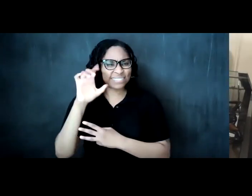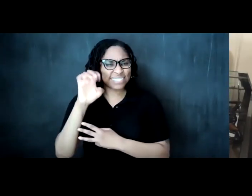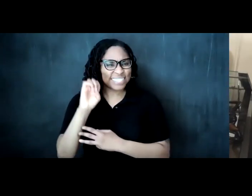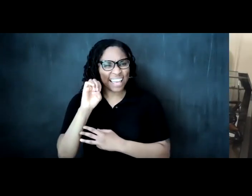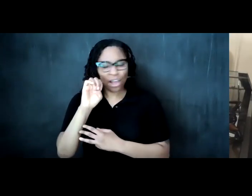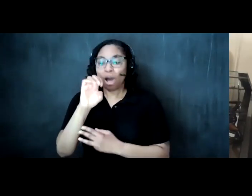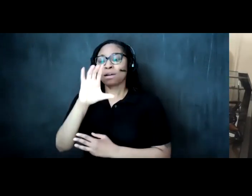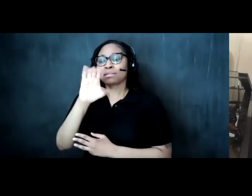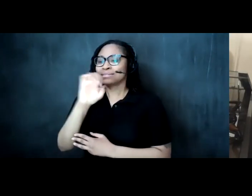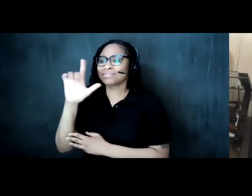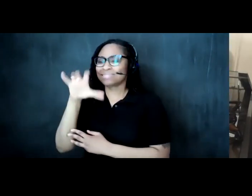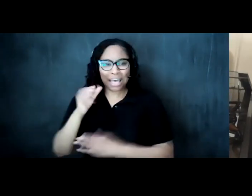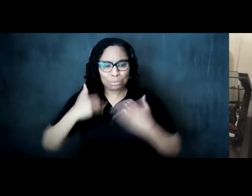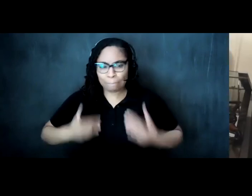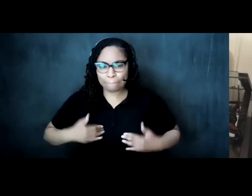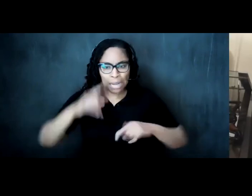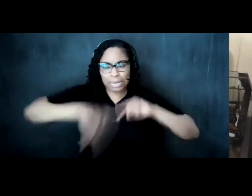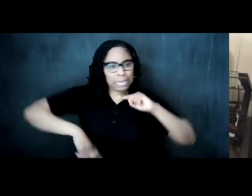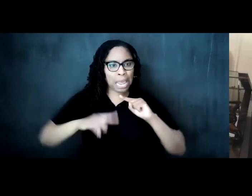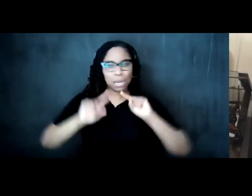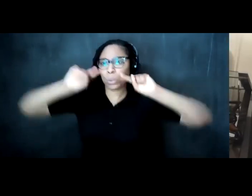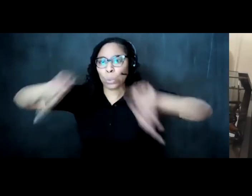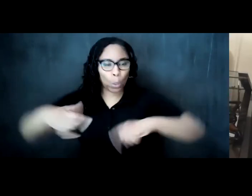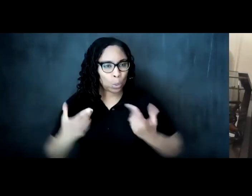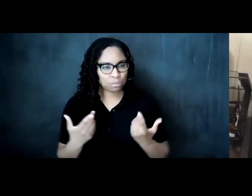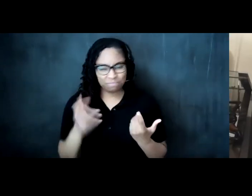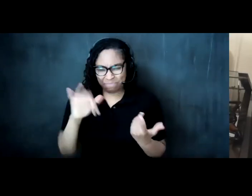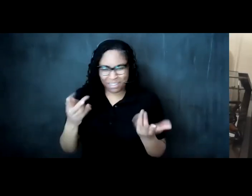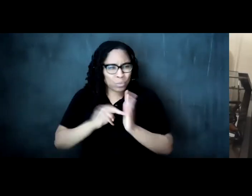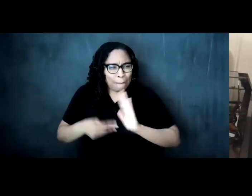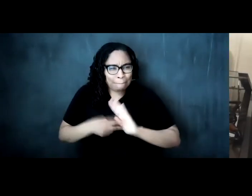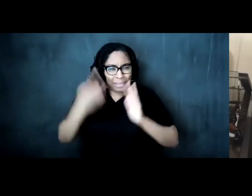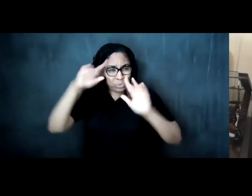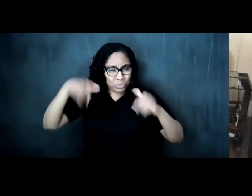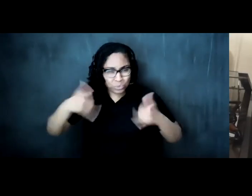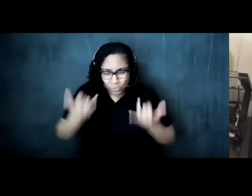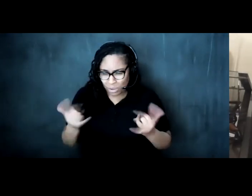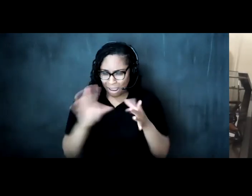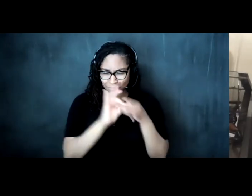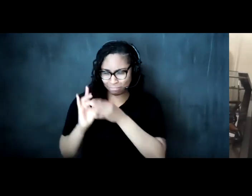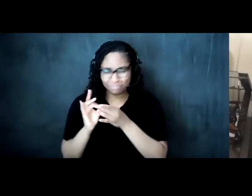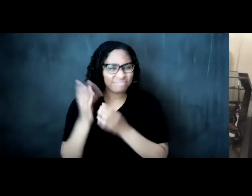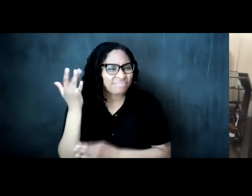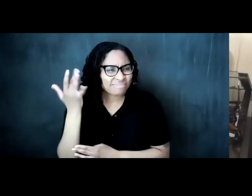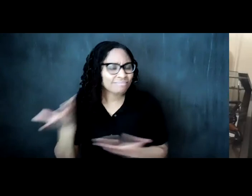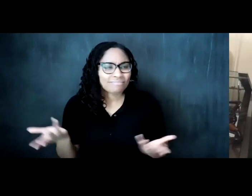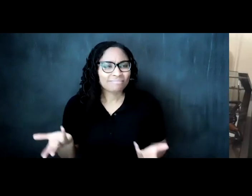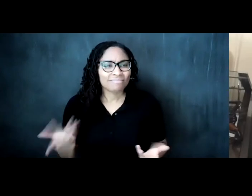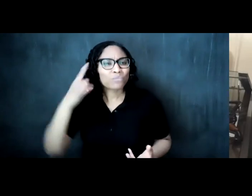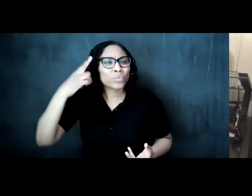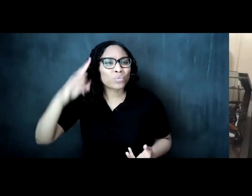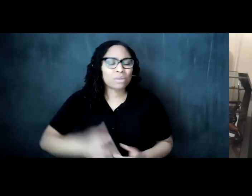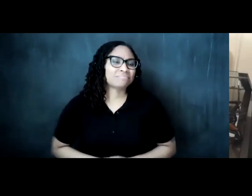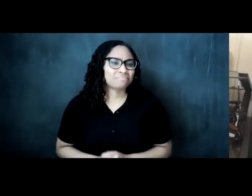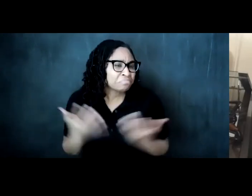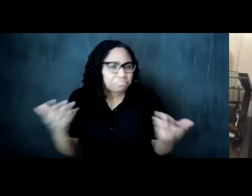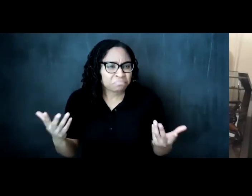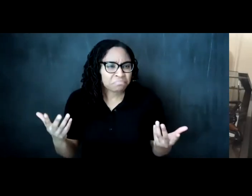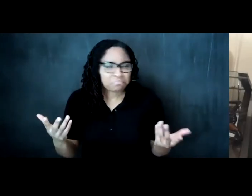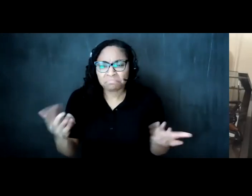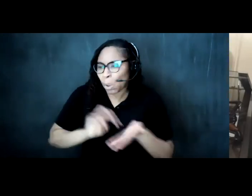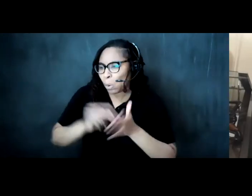but what does any of it mean for today right so what what does it mean for our right now